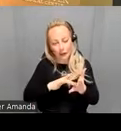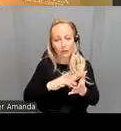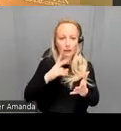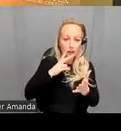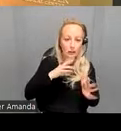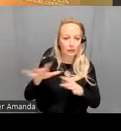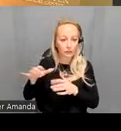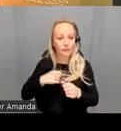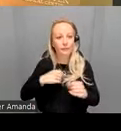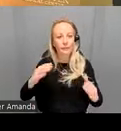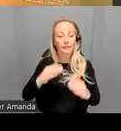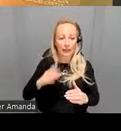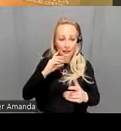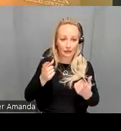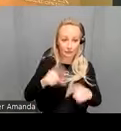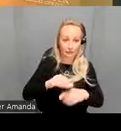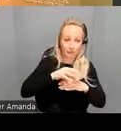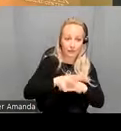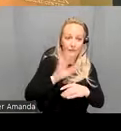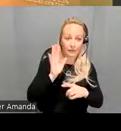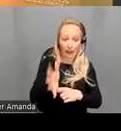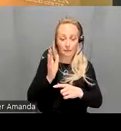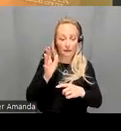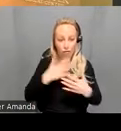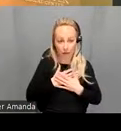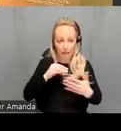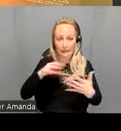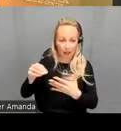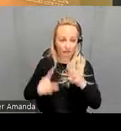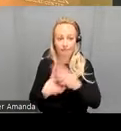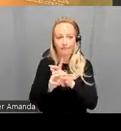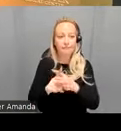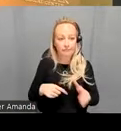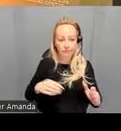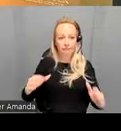emerged within a five-minute resting state scan it can be replicated in two additional data sets